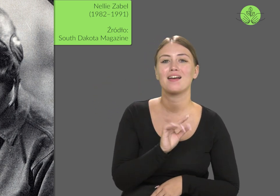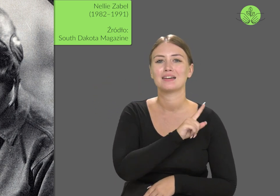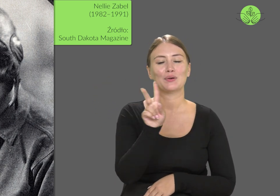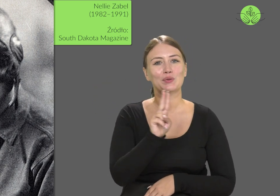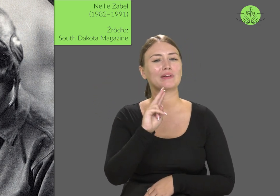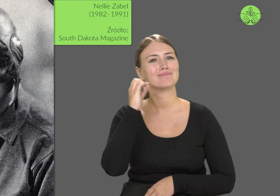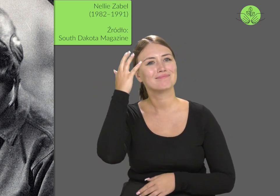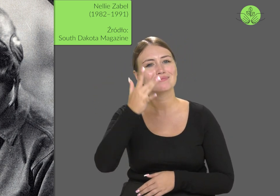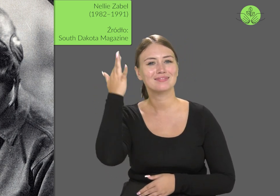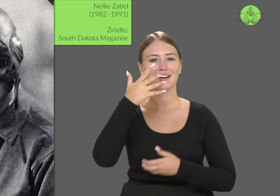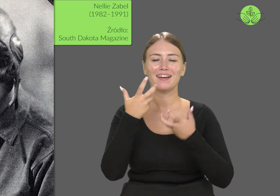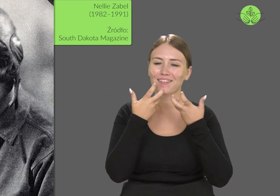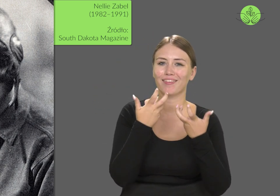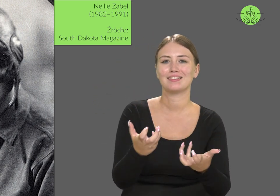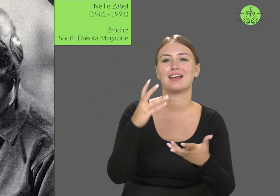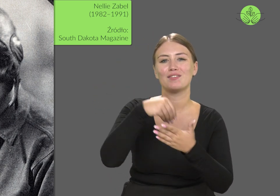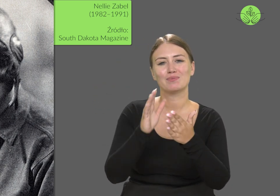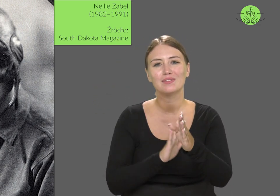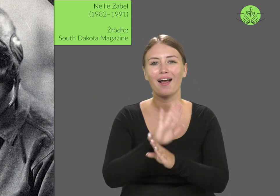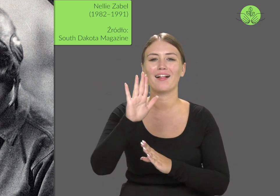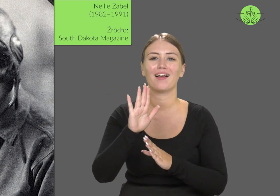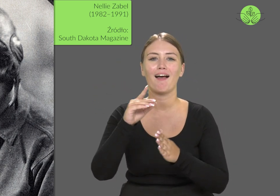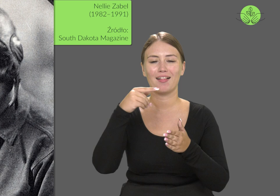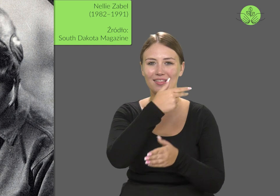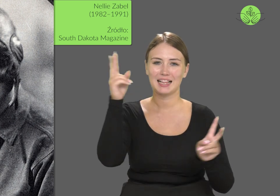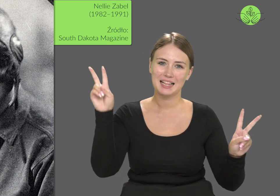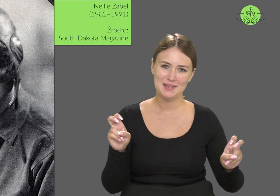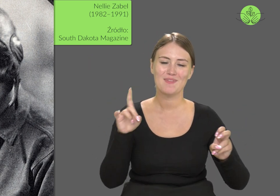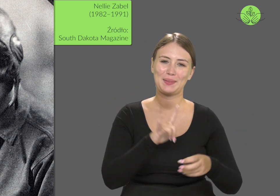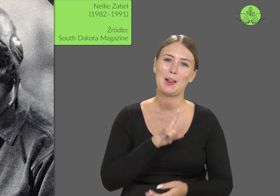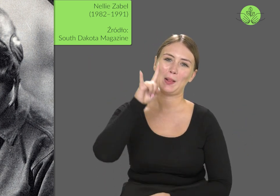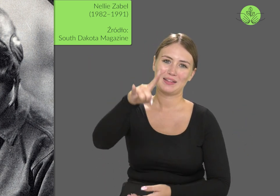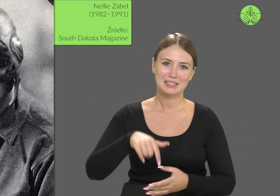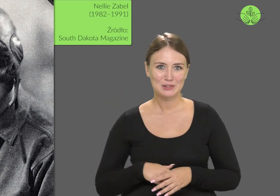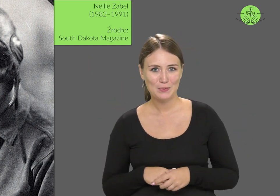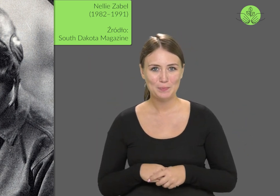who aspired to careers in aviation.